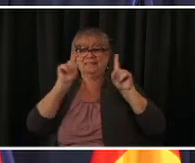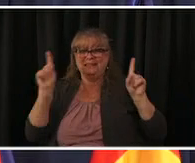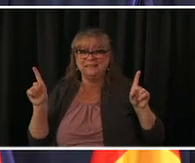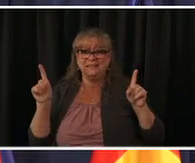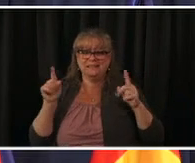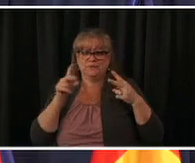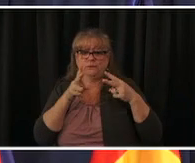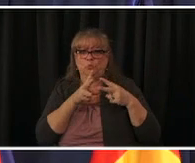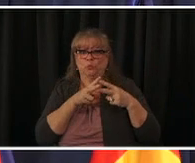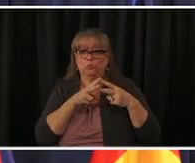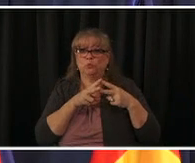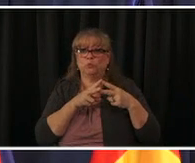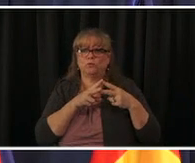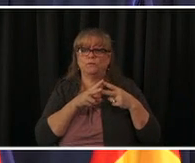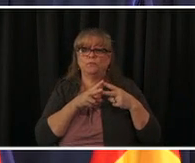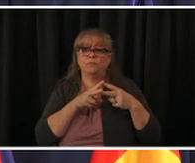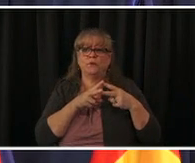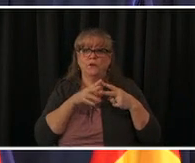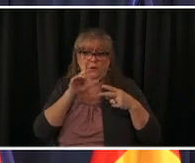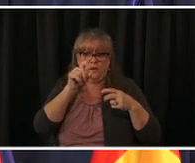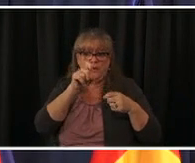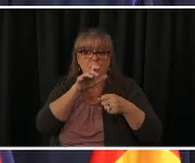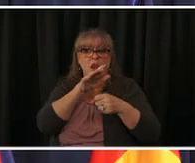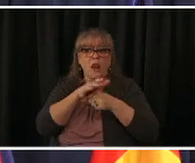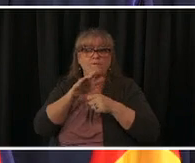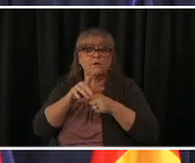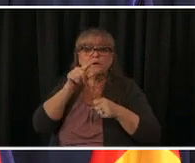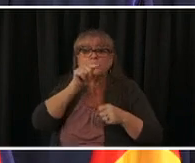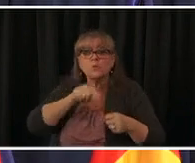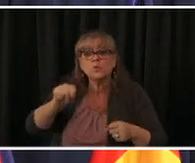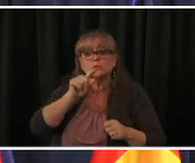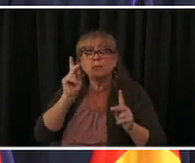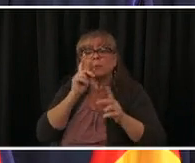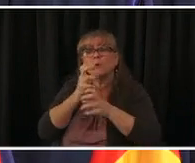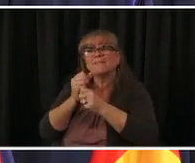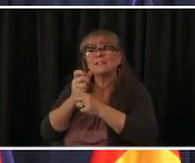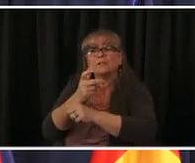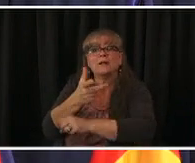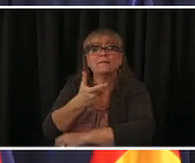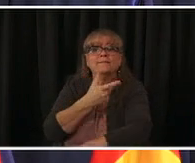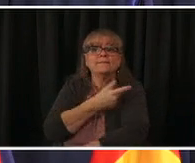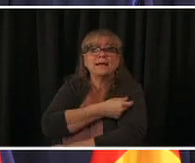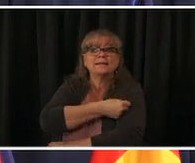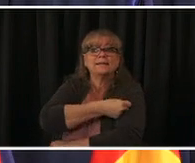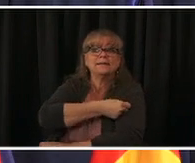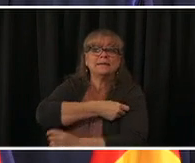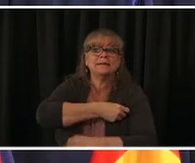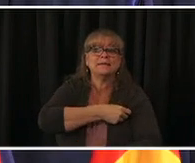be um but said the um could lift or be substantially scaled back and